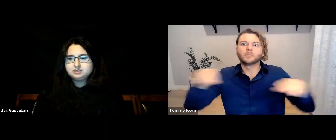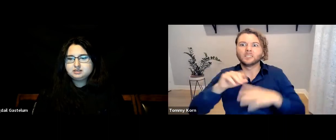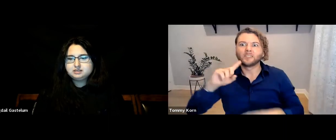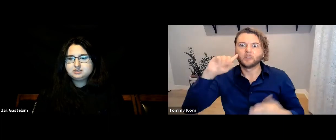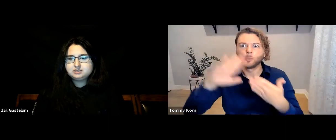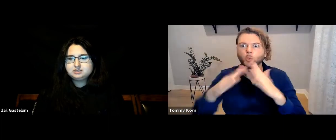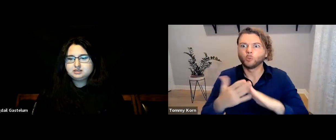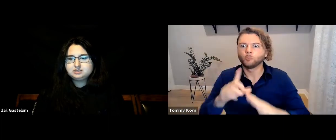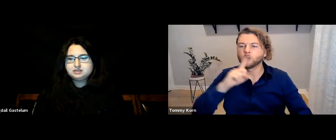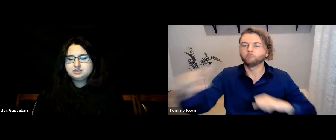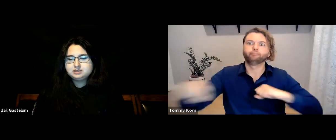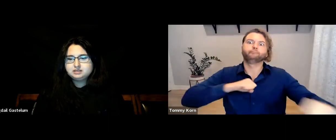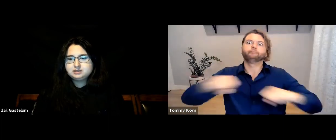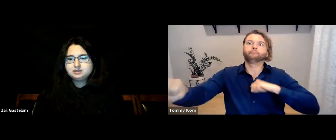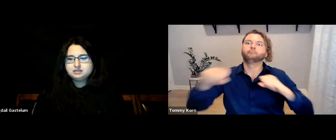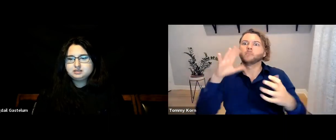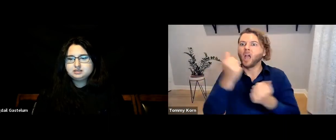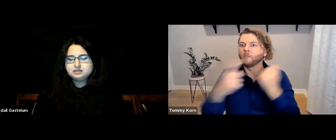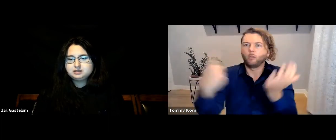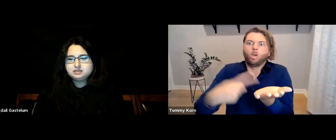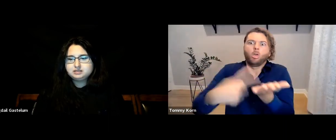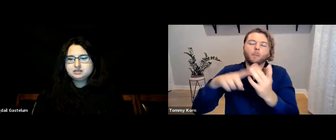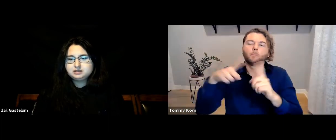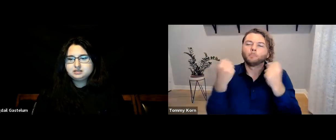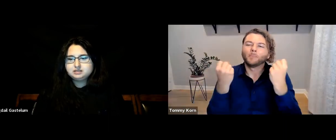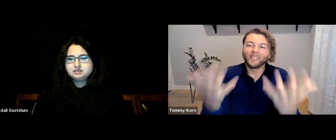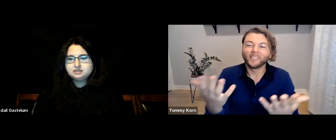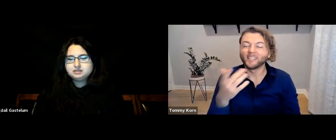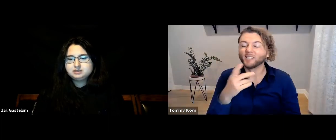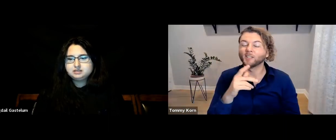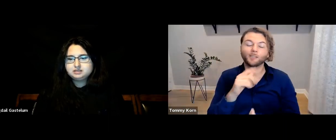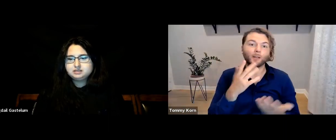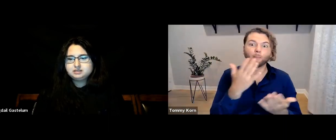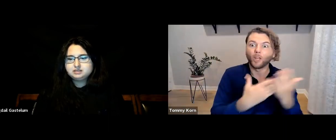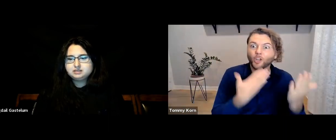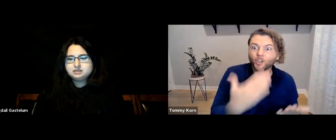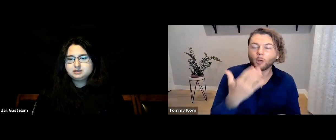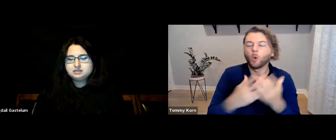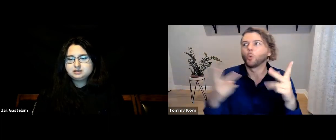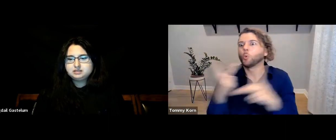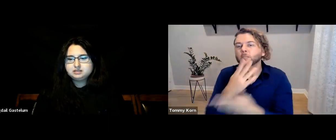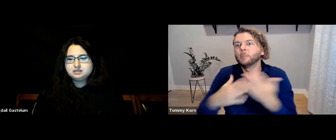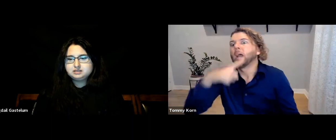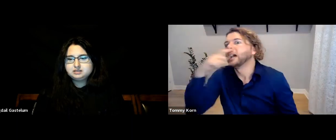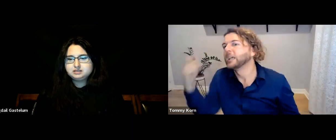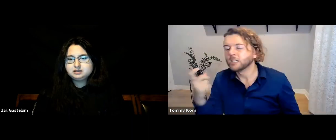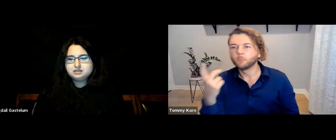It shook us, and the Deaf community is still talking about it. Some good discussion… Some terrible, ugly things said.